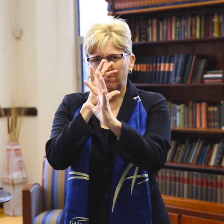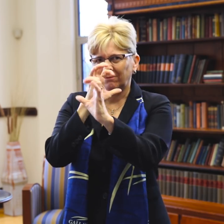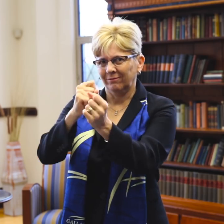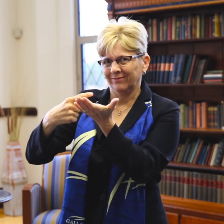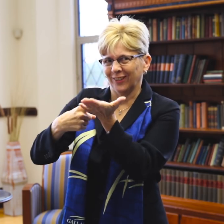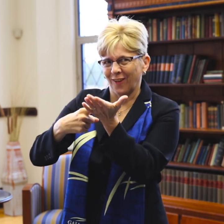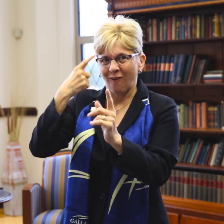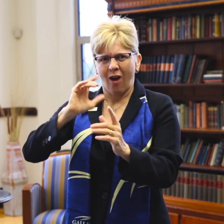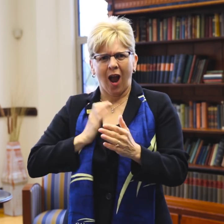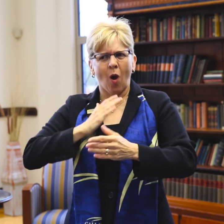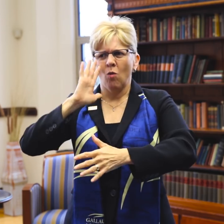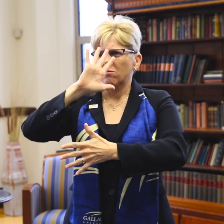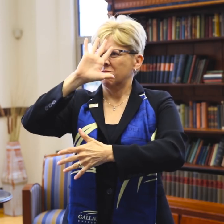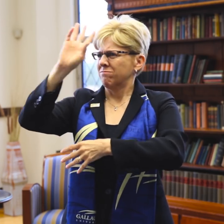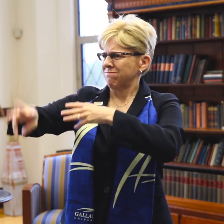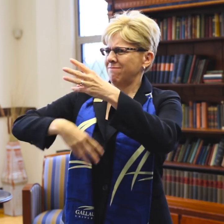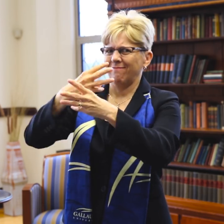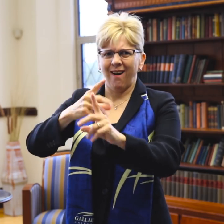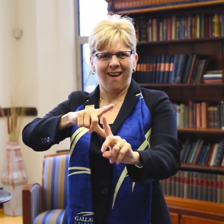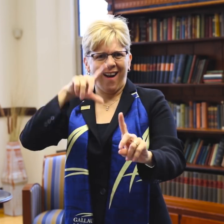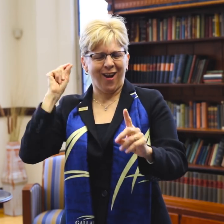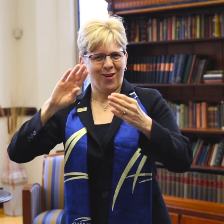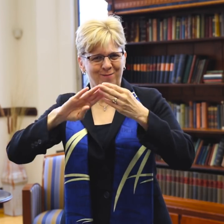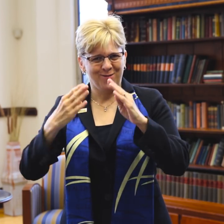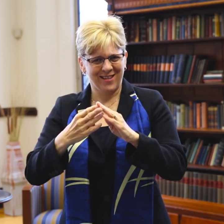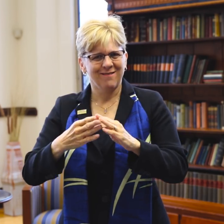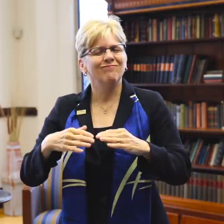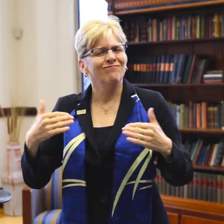a thoughtful, fascinating discussion for our global Gallaudet community.